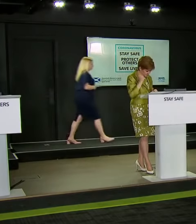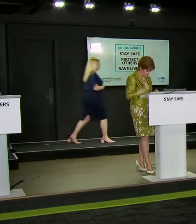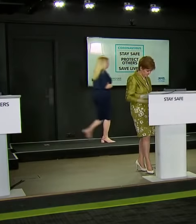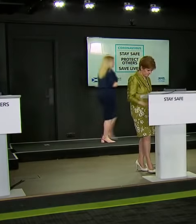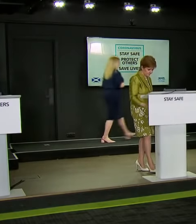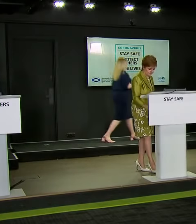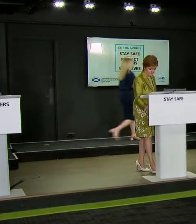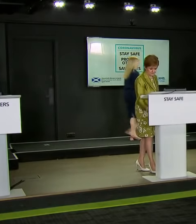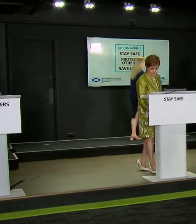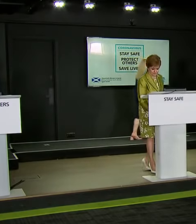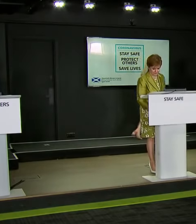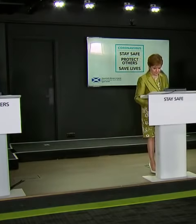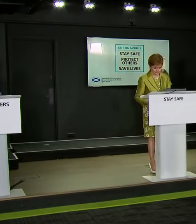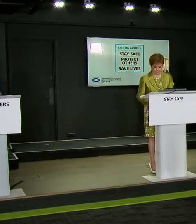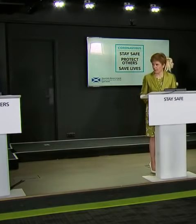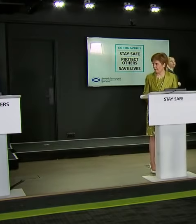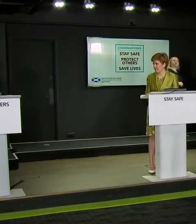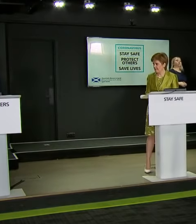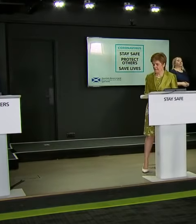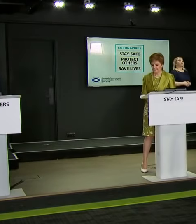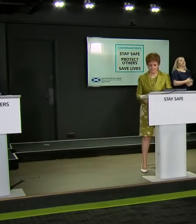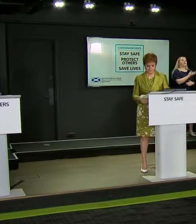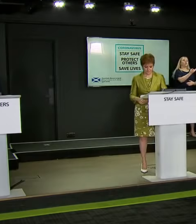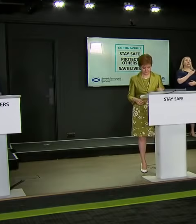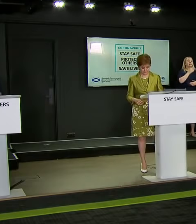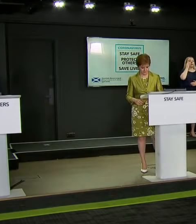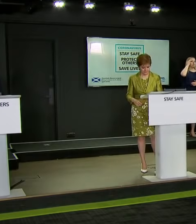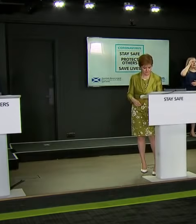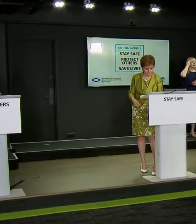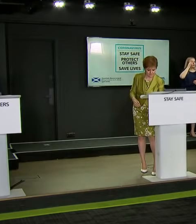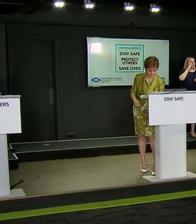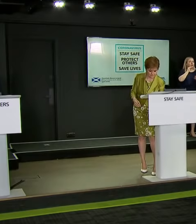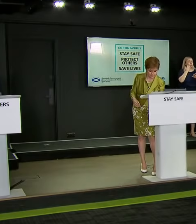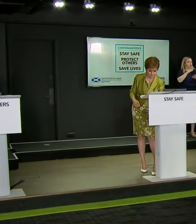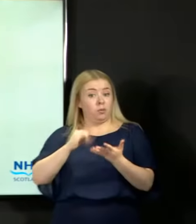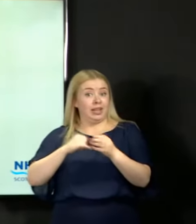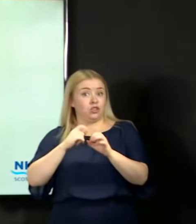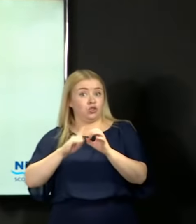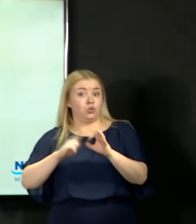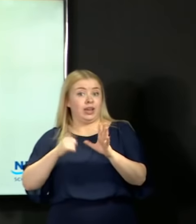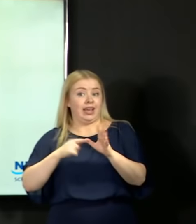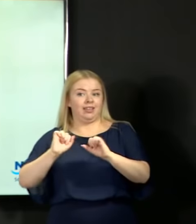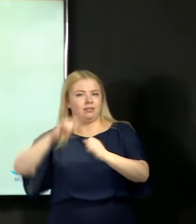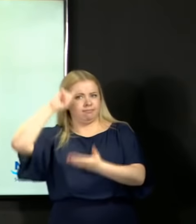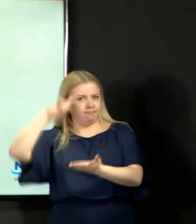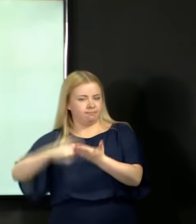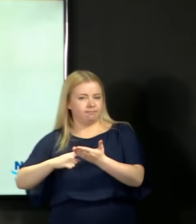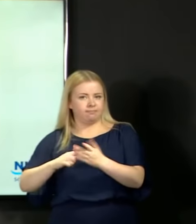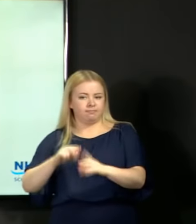In the methodology that the SQA has taken forward, the first part of it that, at centre